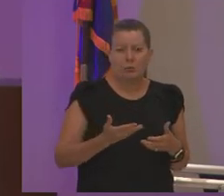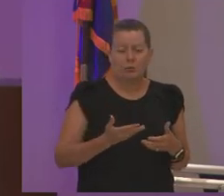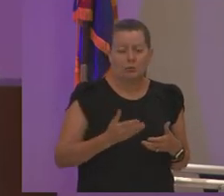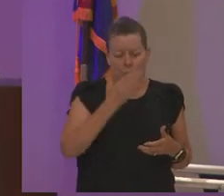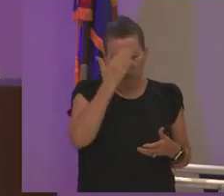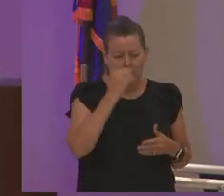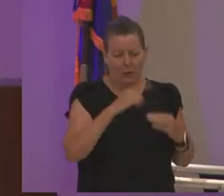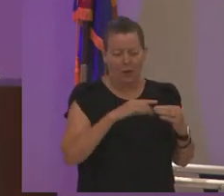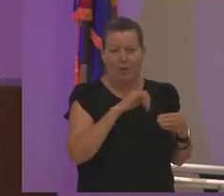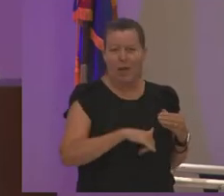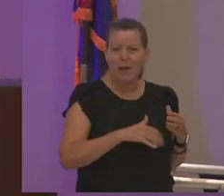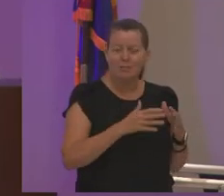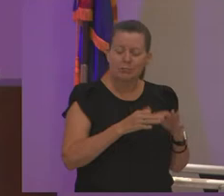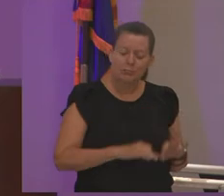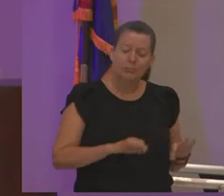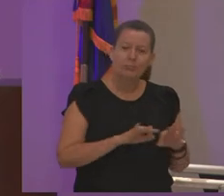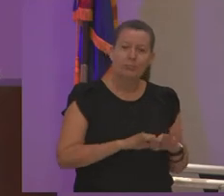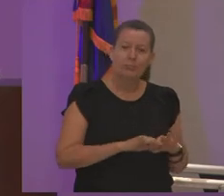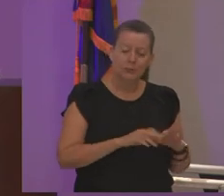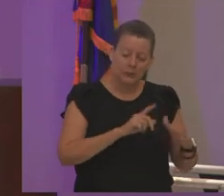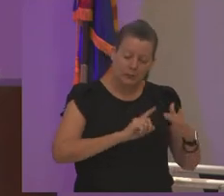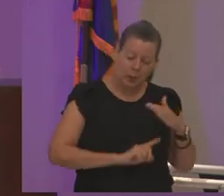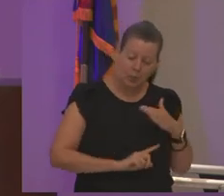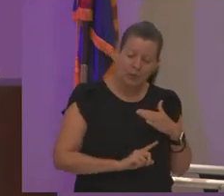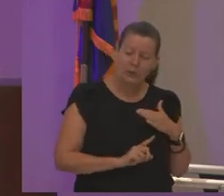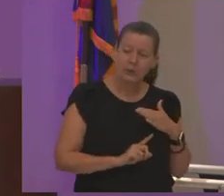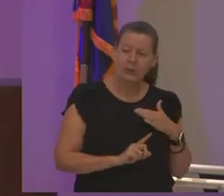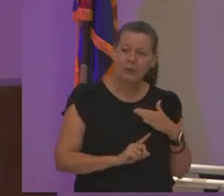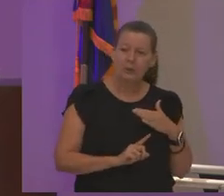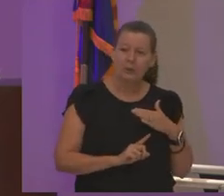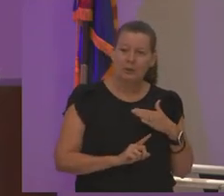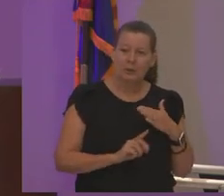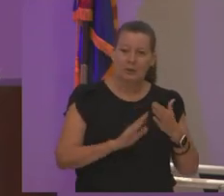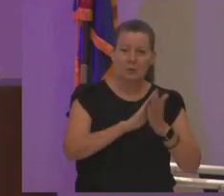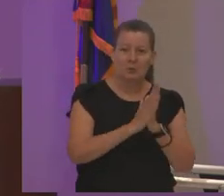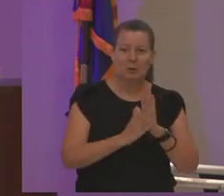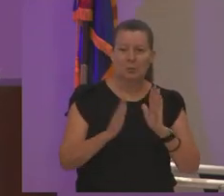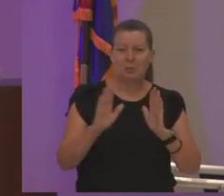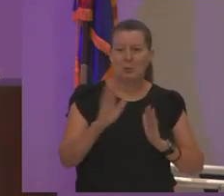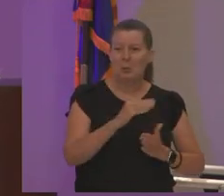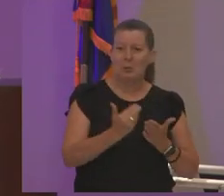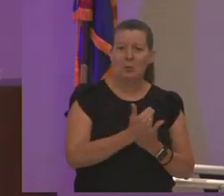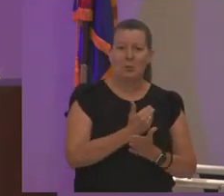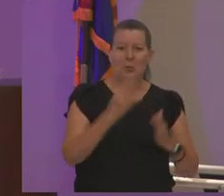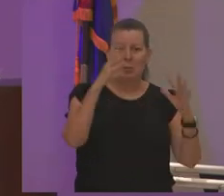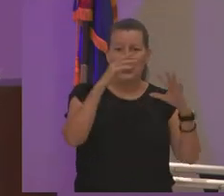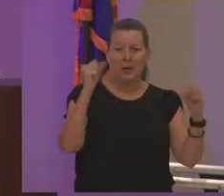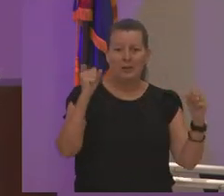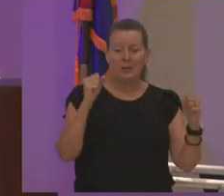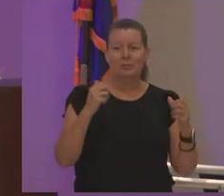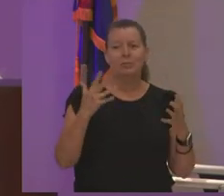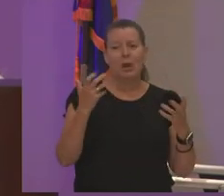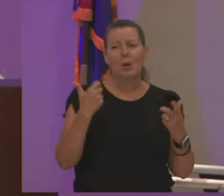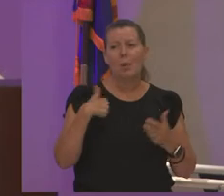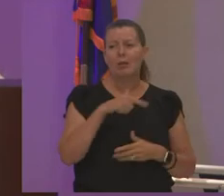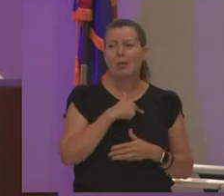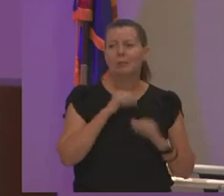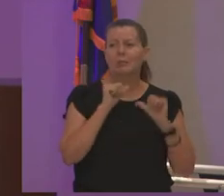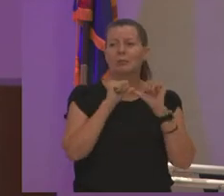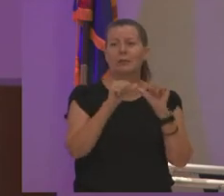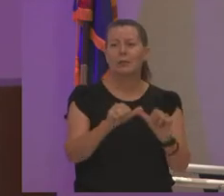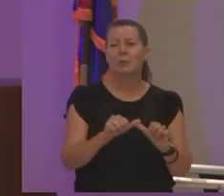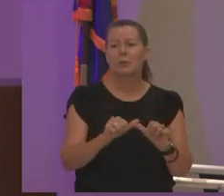it's it's of course very humbling to be your your new president i want us to continue to work hard